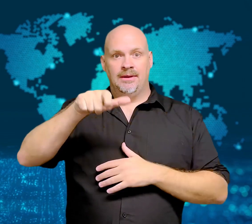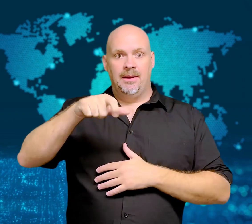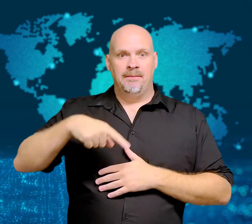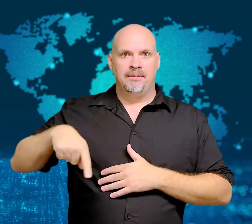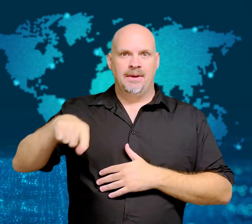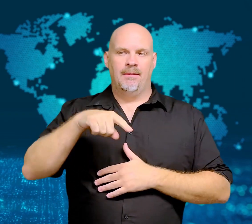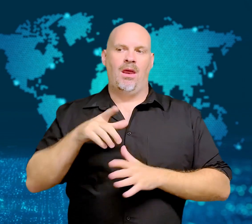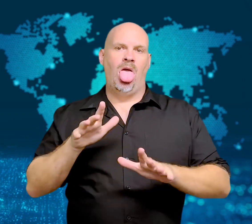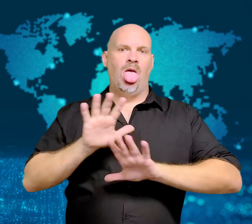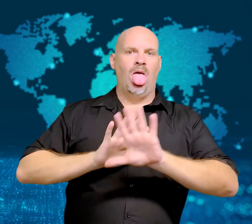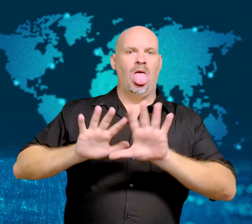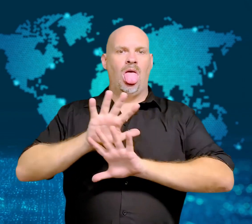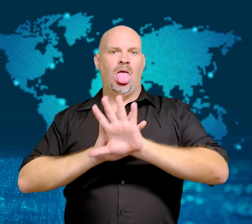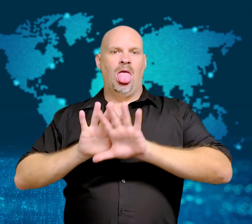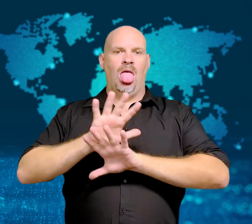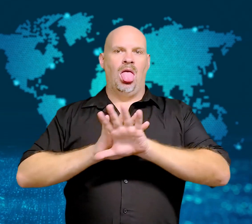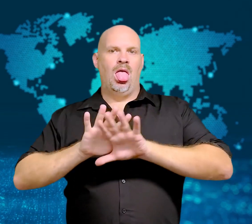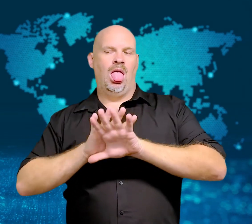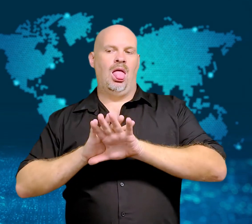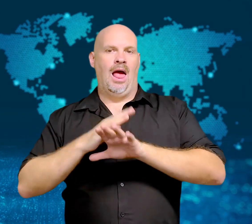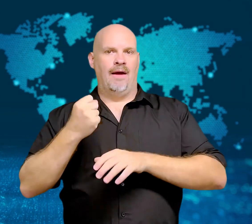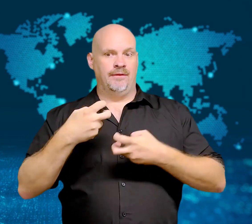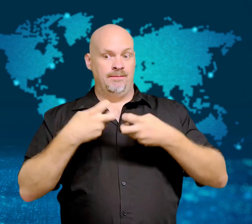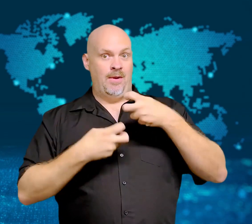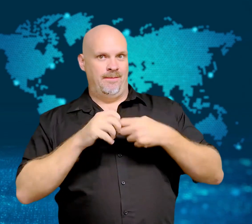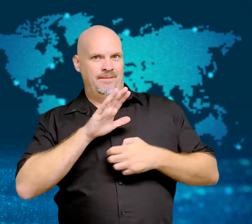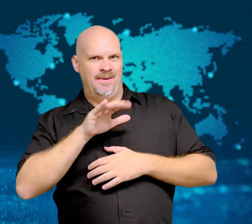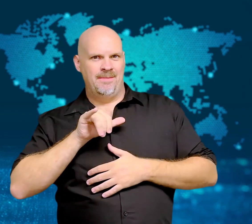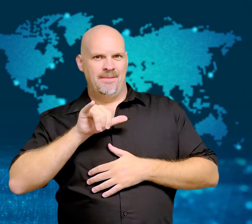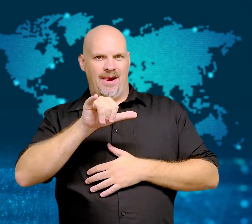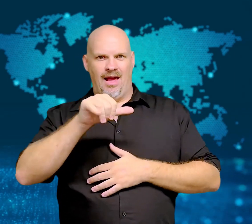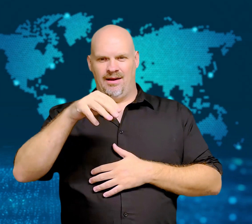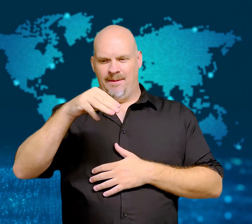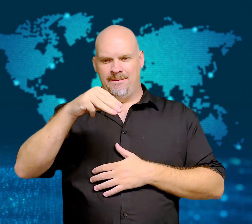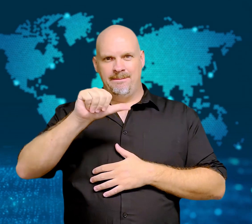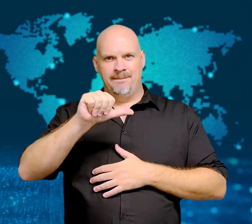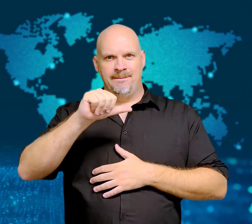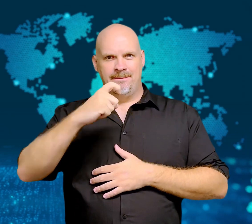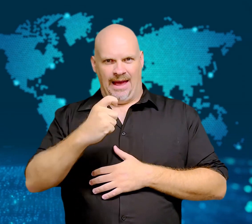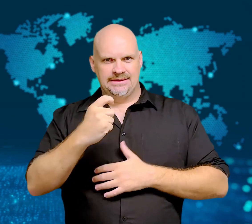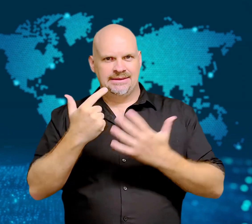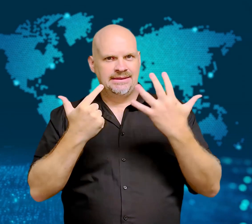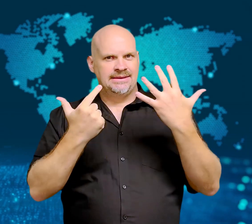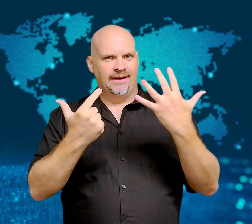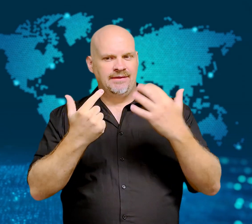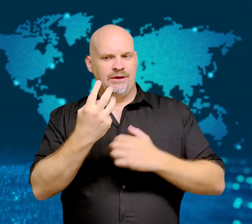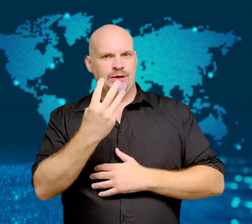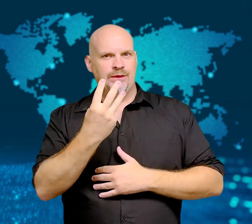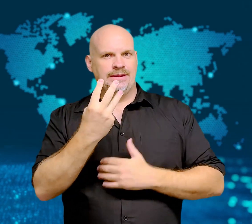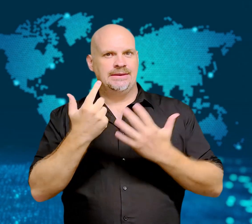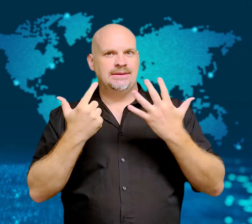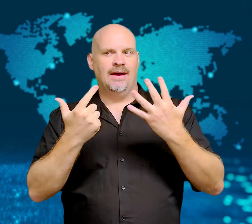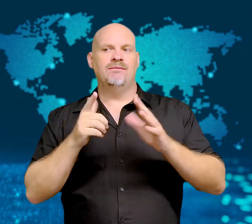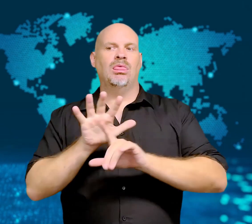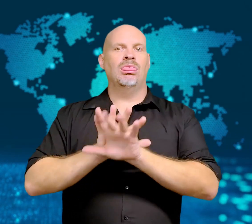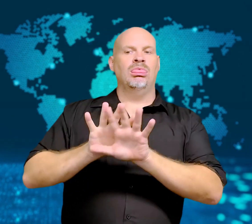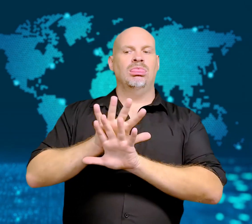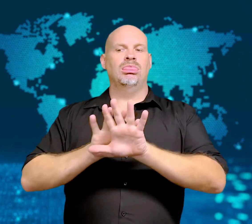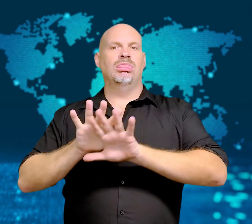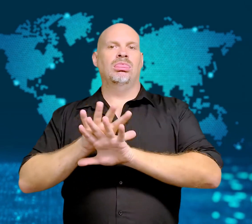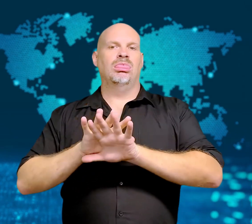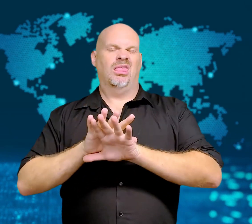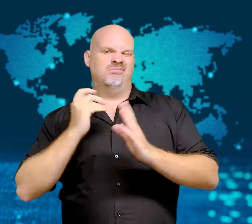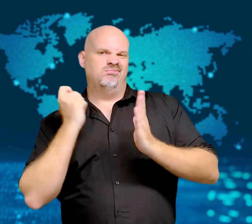rather than admitting there were safety concerns with the Max 737.